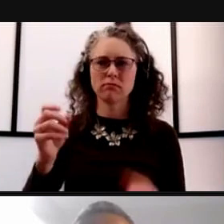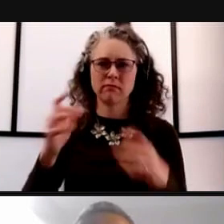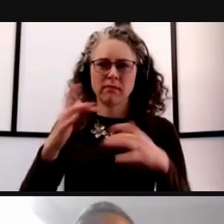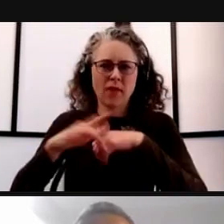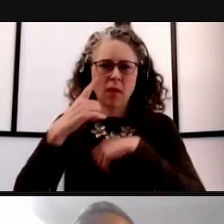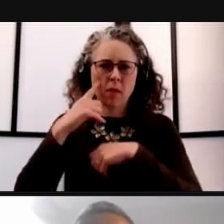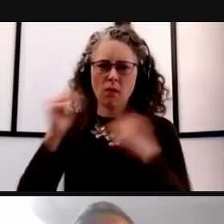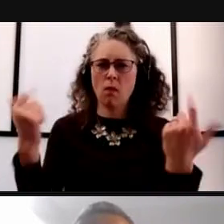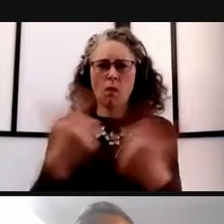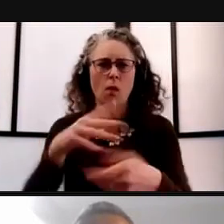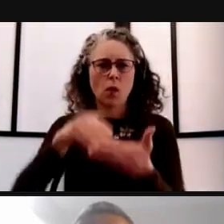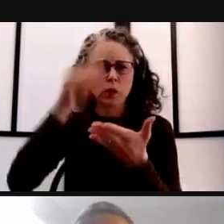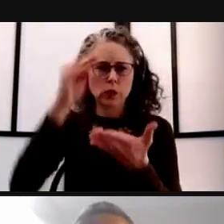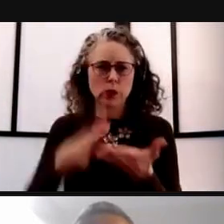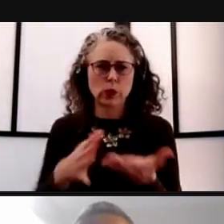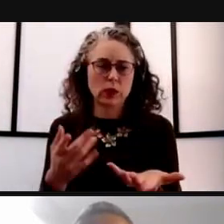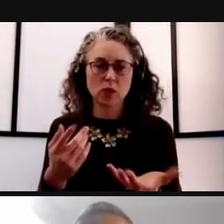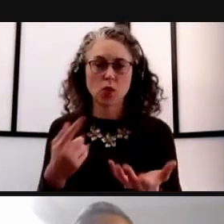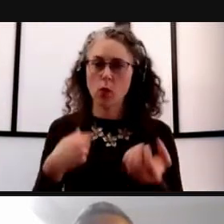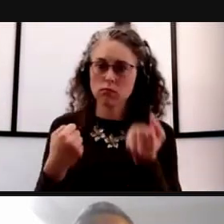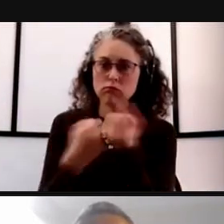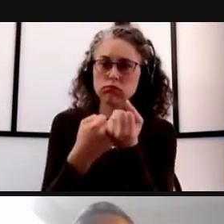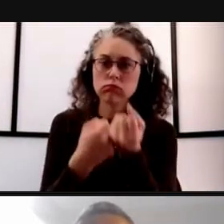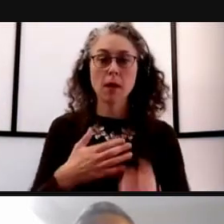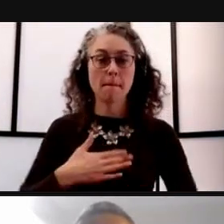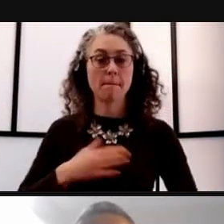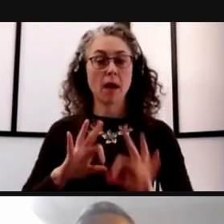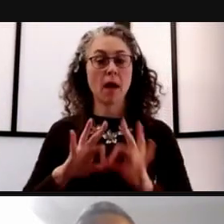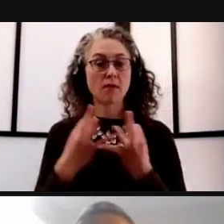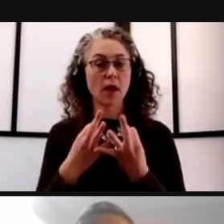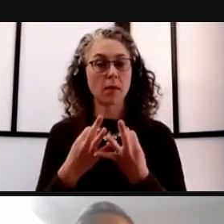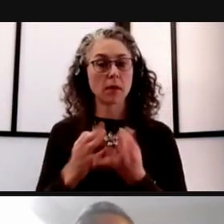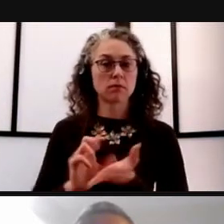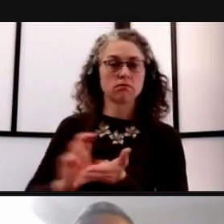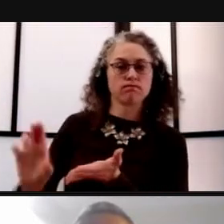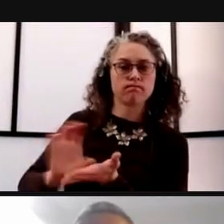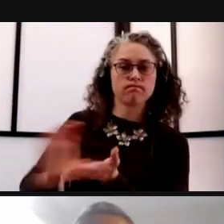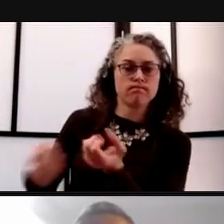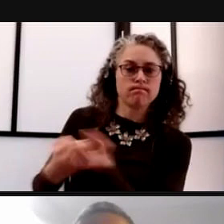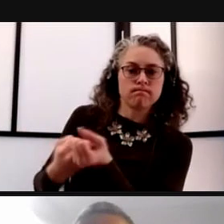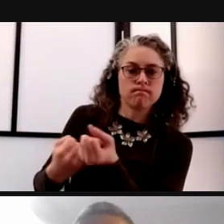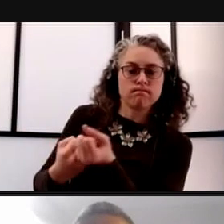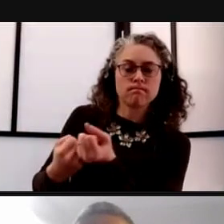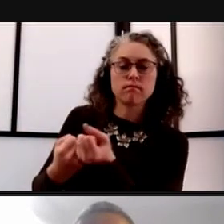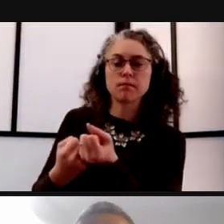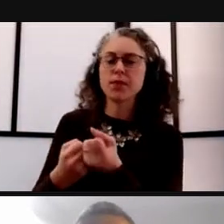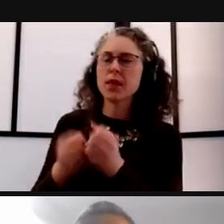I know my family has done a lot to support them and they just do amazing work.